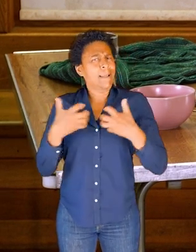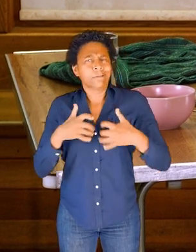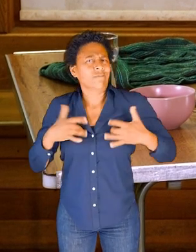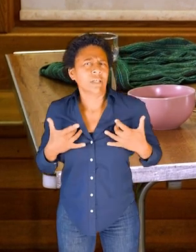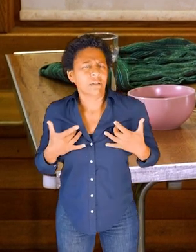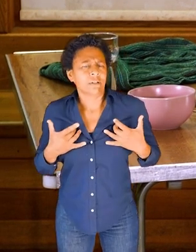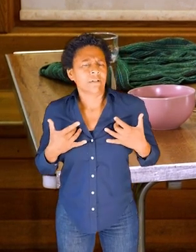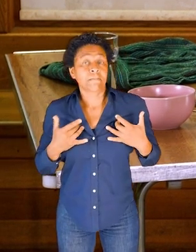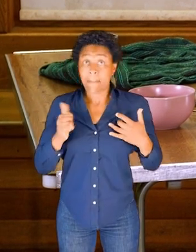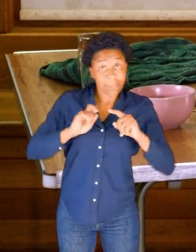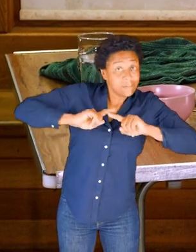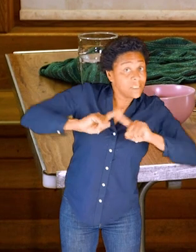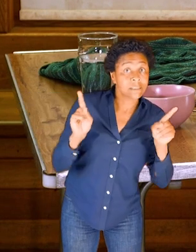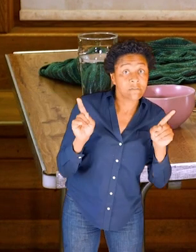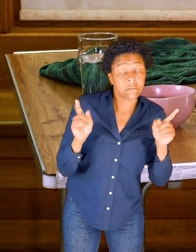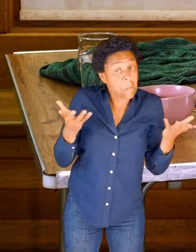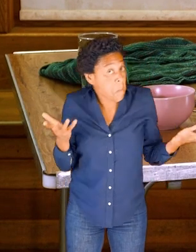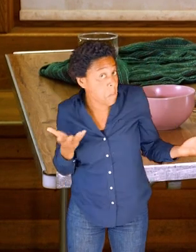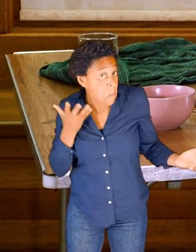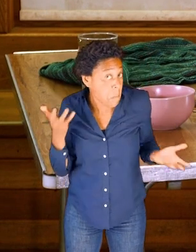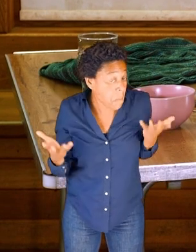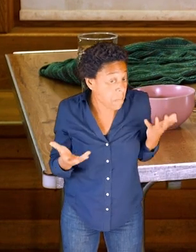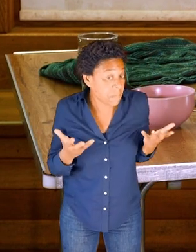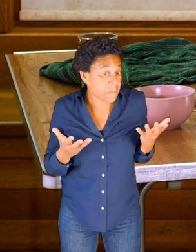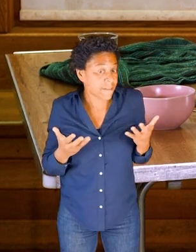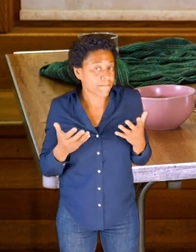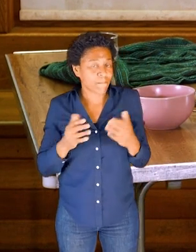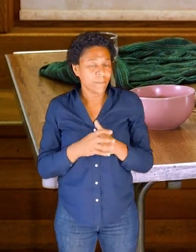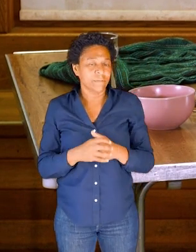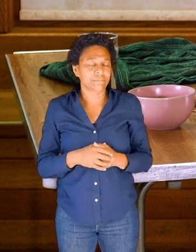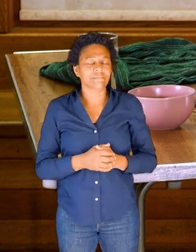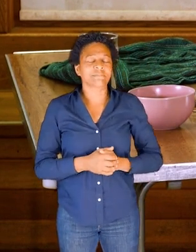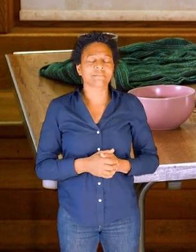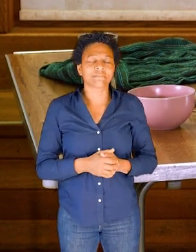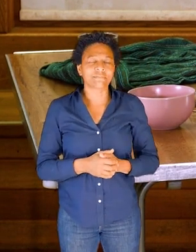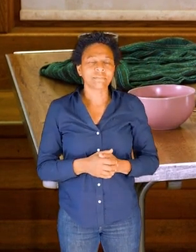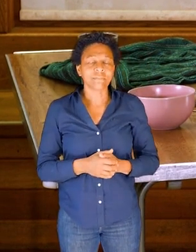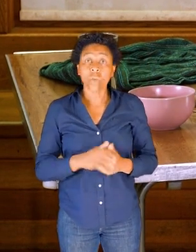Might be very, very different to the first bone we explored, but it